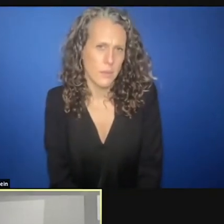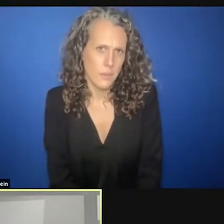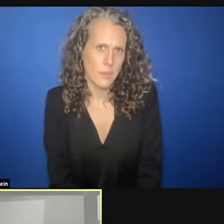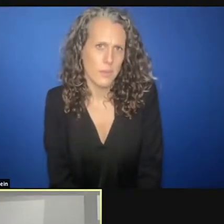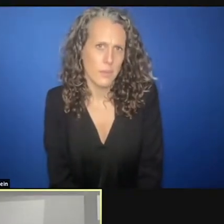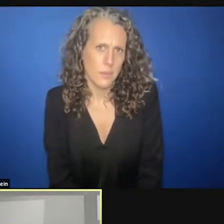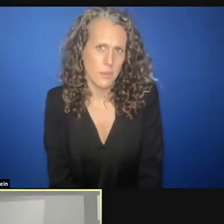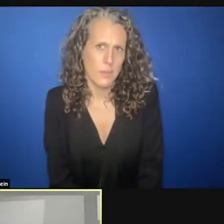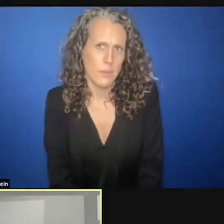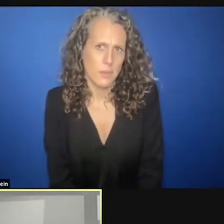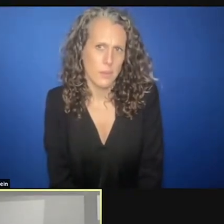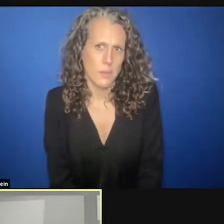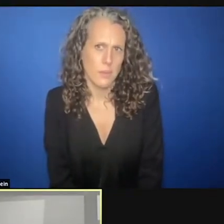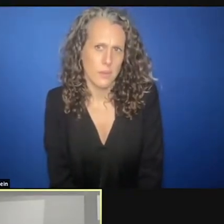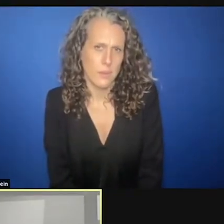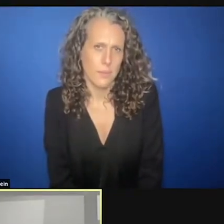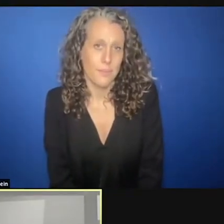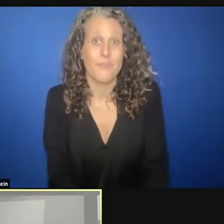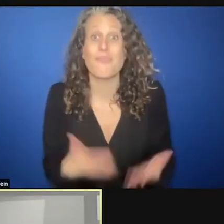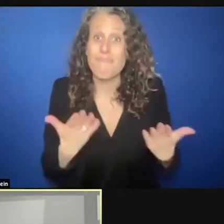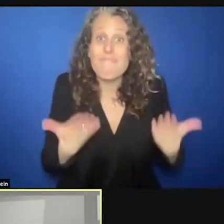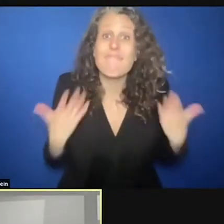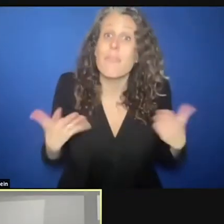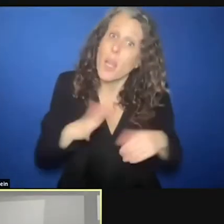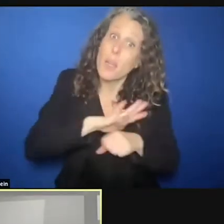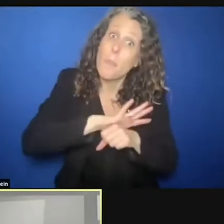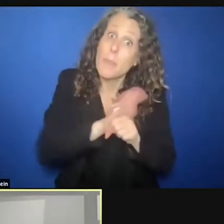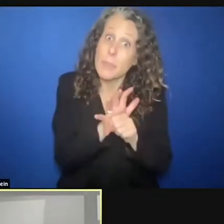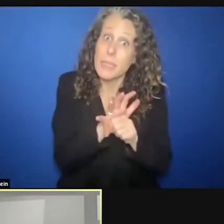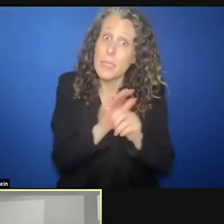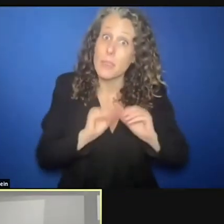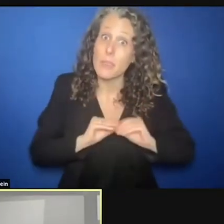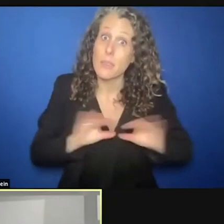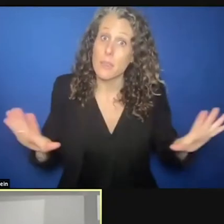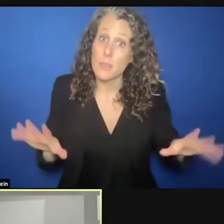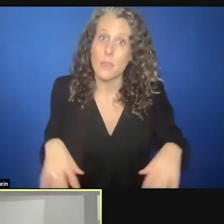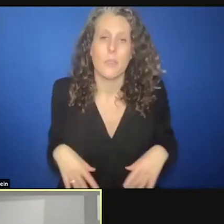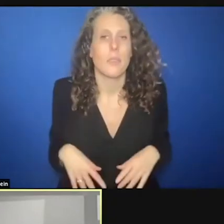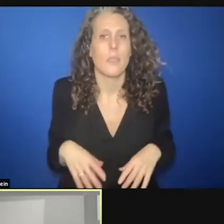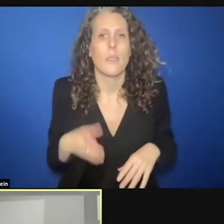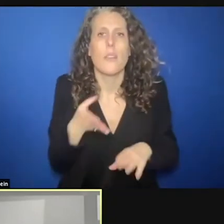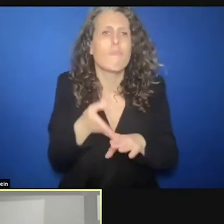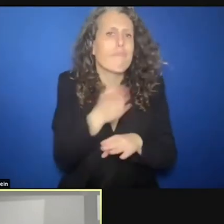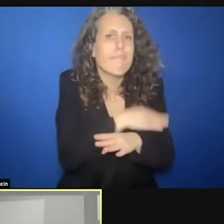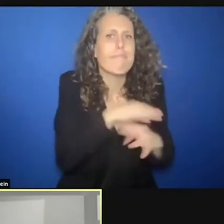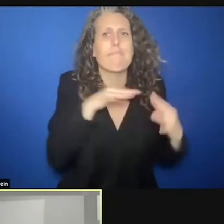during this pandemic, none of the previous conflict and problems went away.